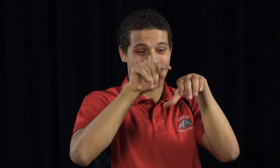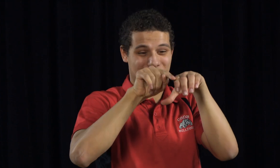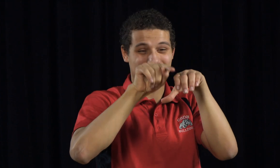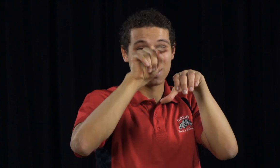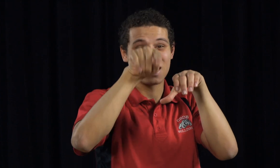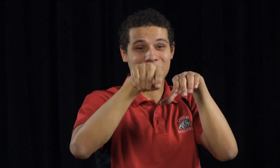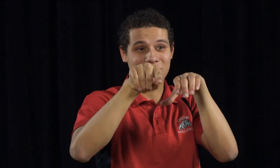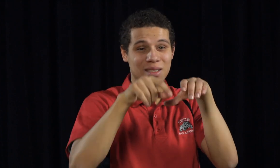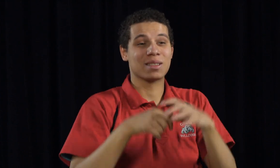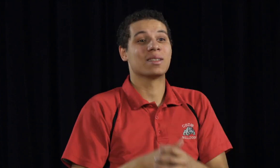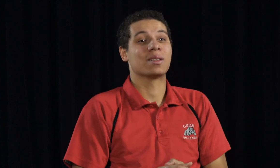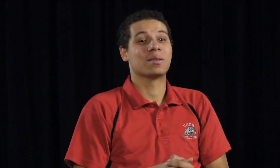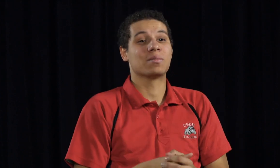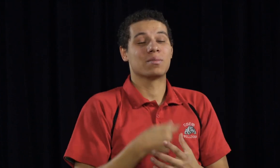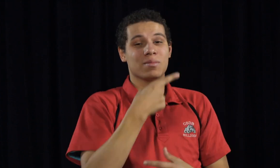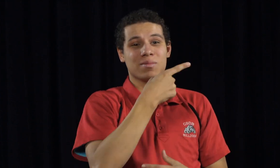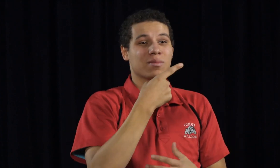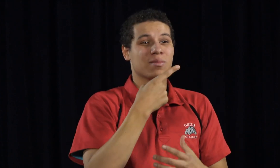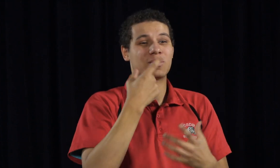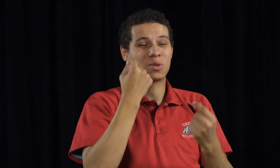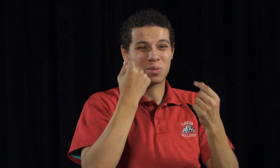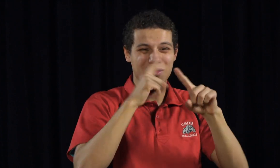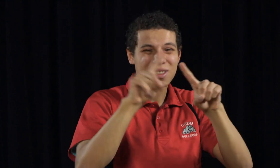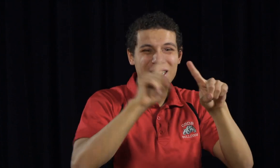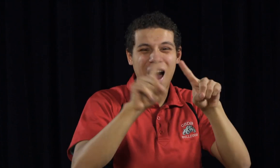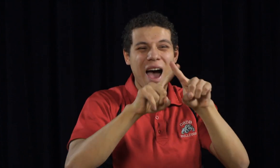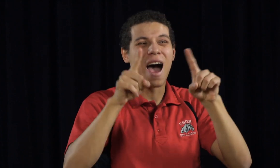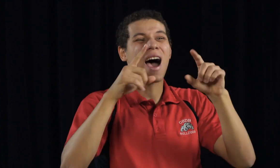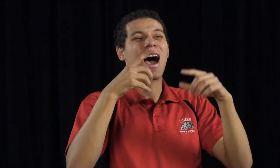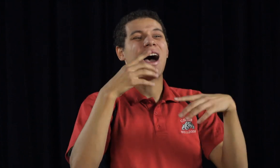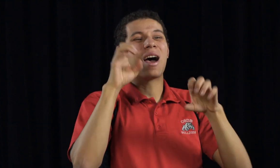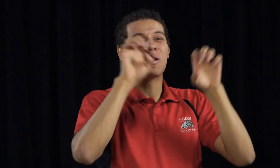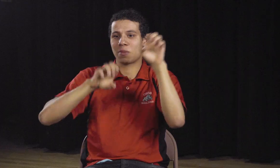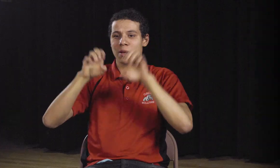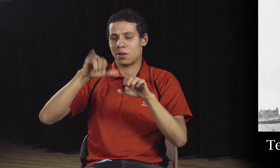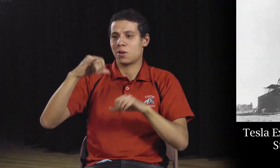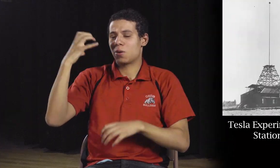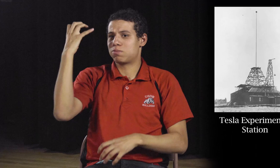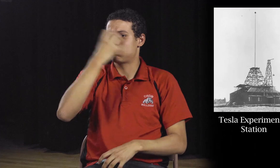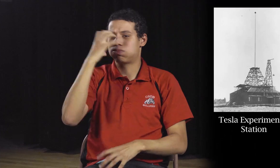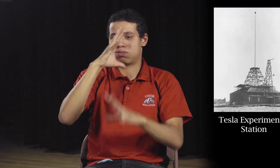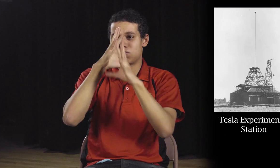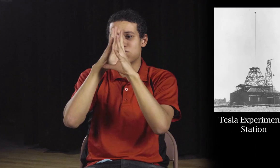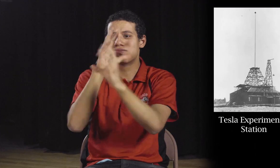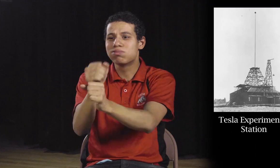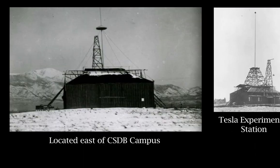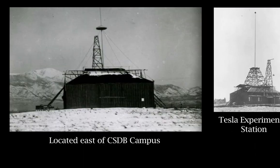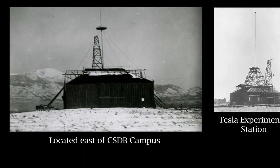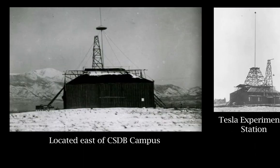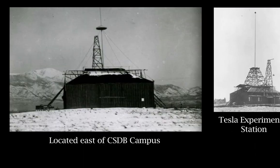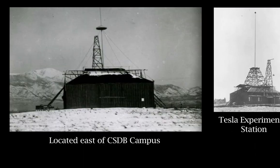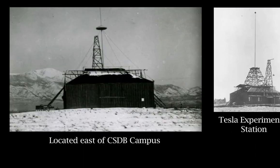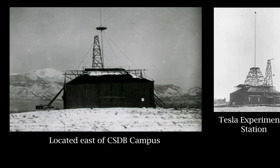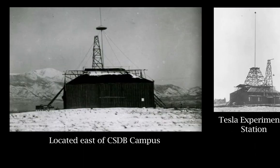and set up his lab very close to CSDB. He conducted several different experiments that were extremely interesting.